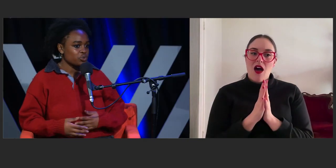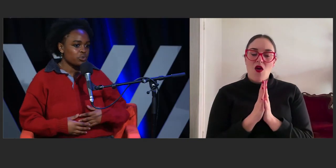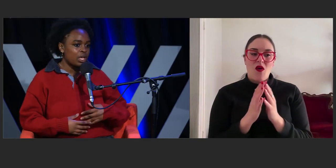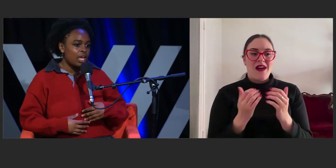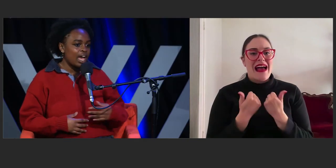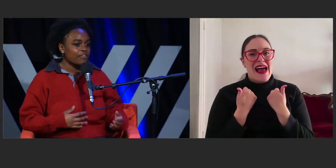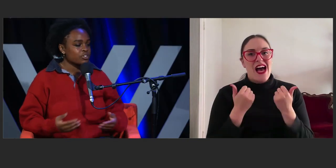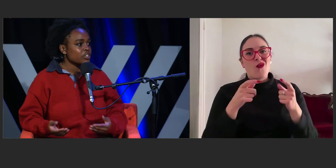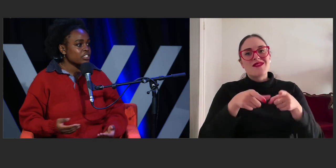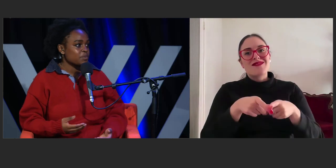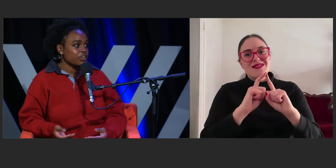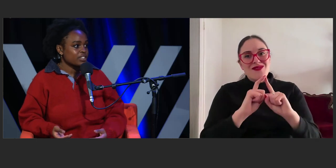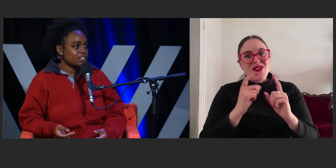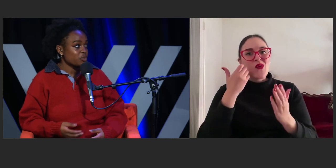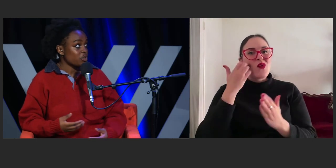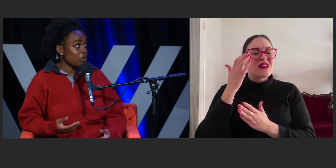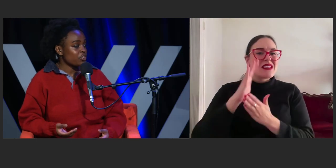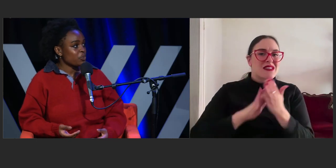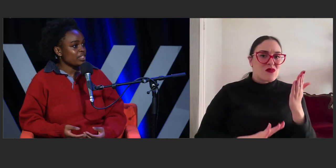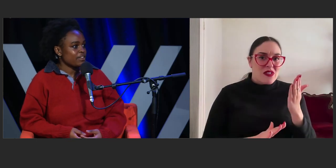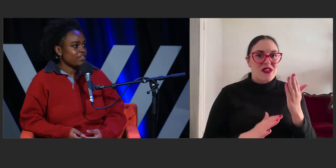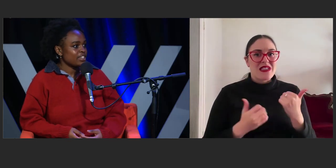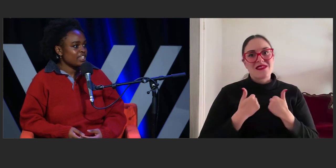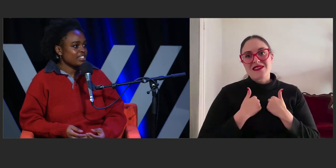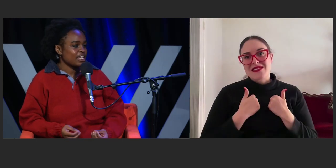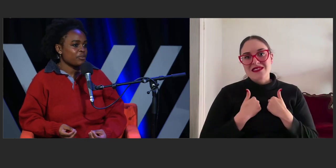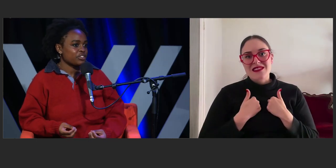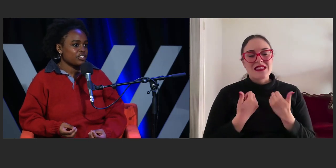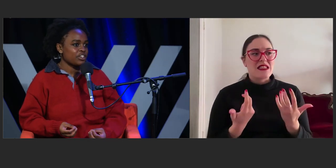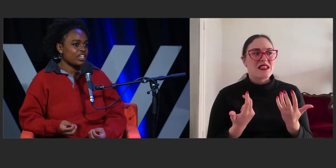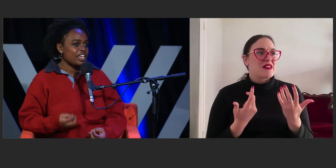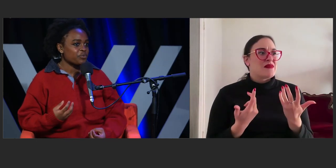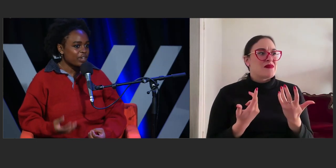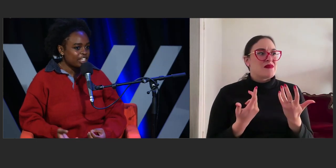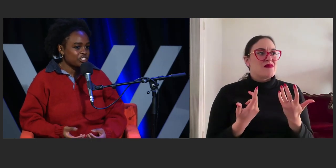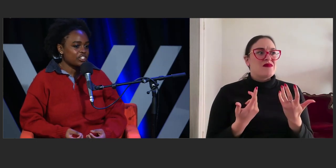who have certain experiences with the world that we live in is able to enrich